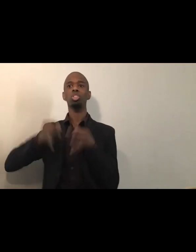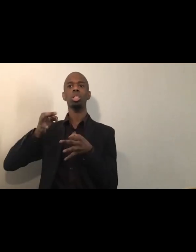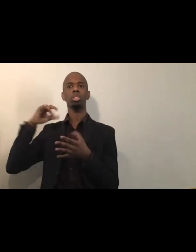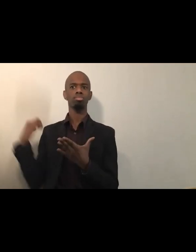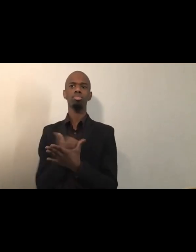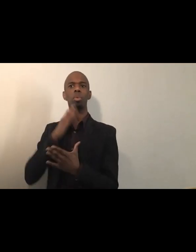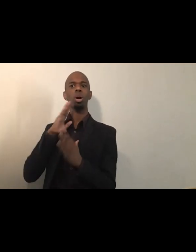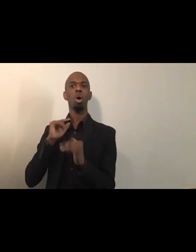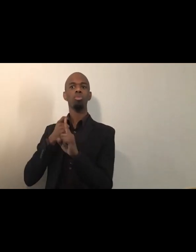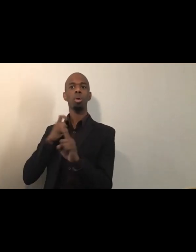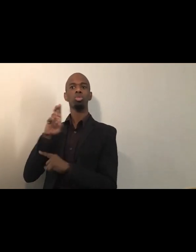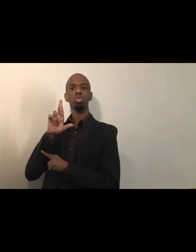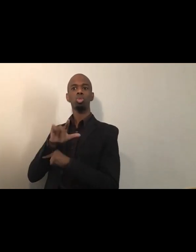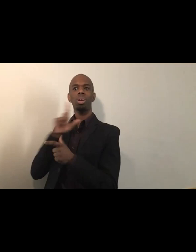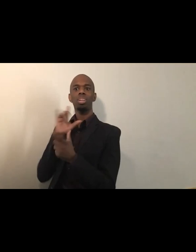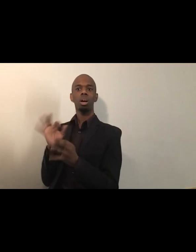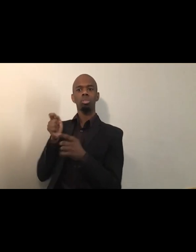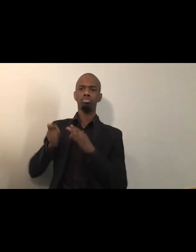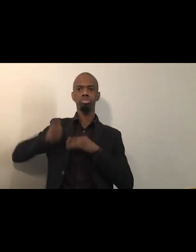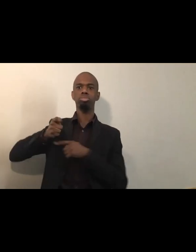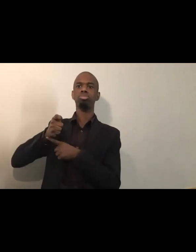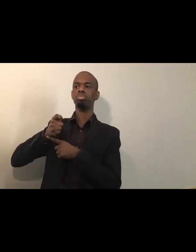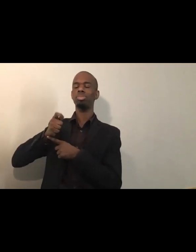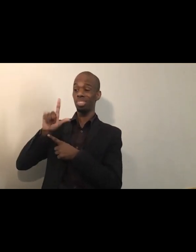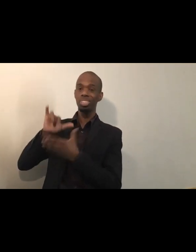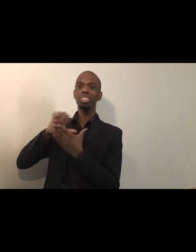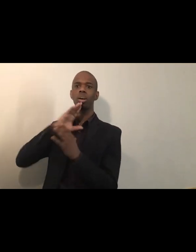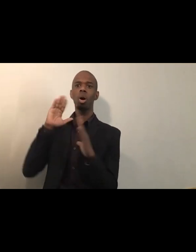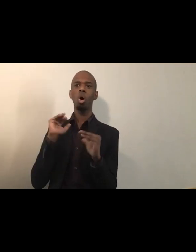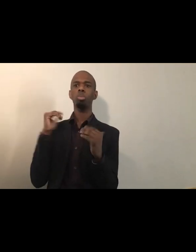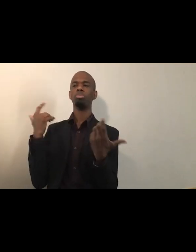as I feel a sense of guilt still, for abandoning that community to this day."